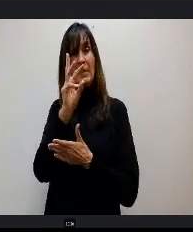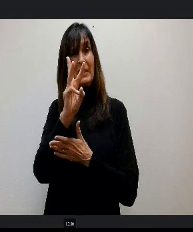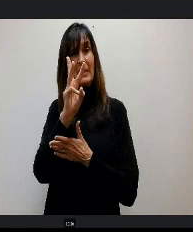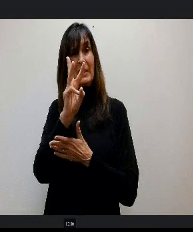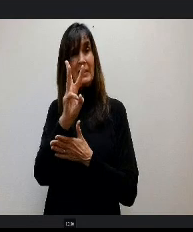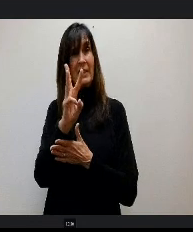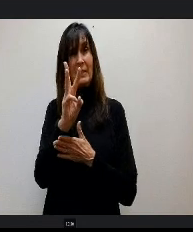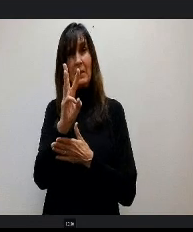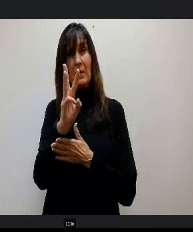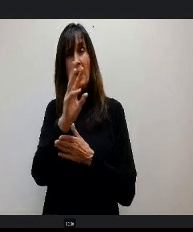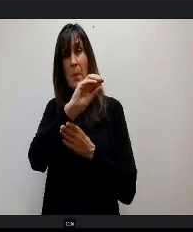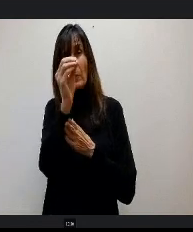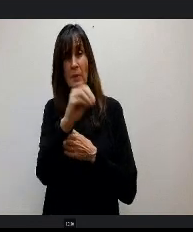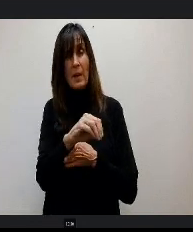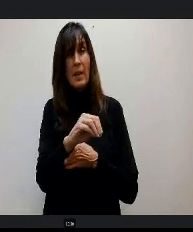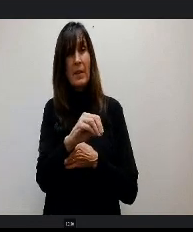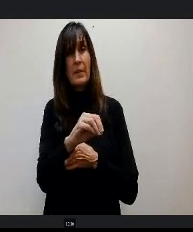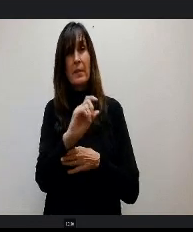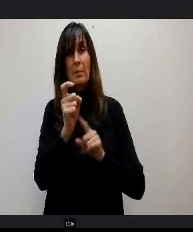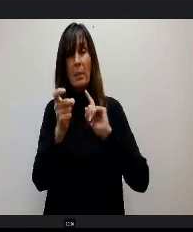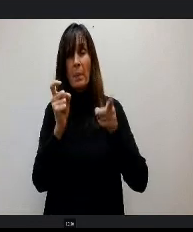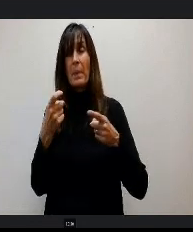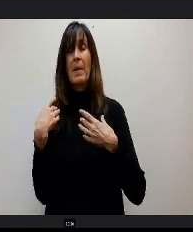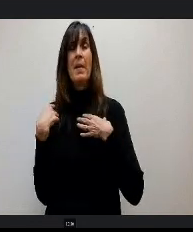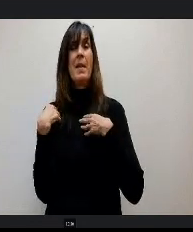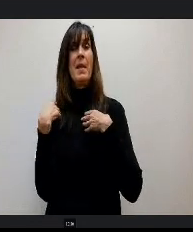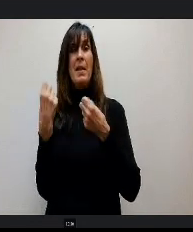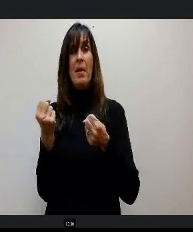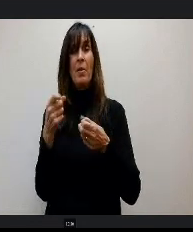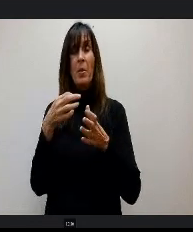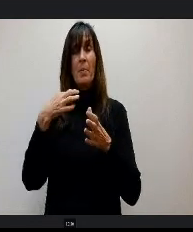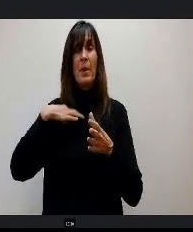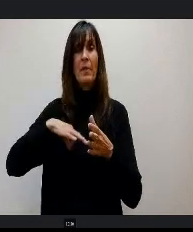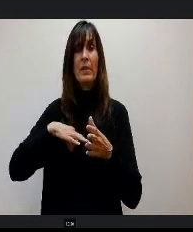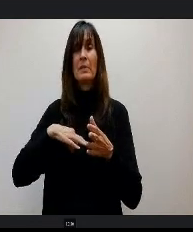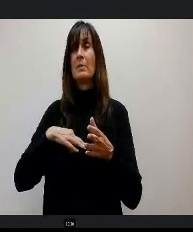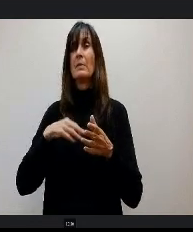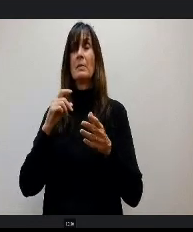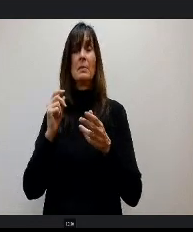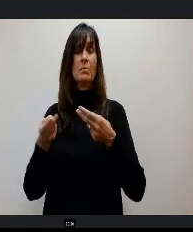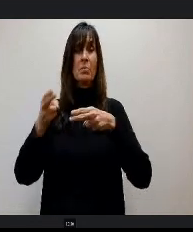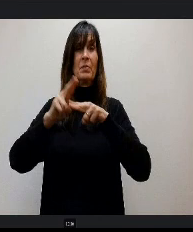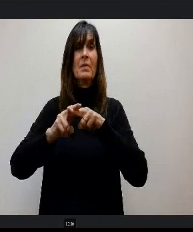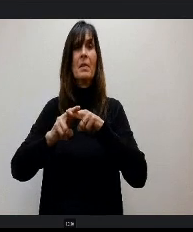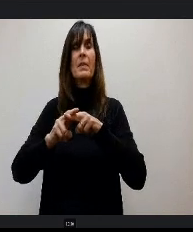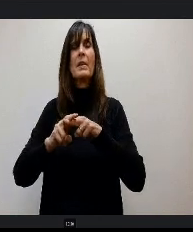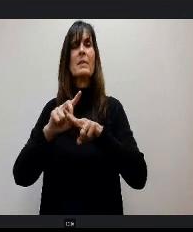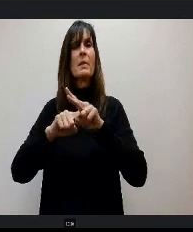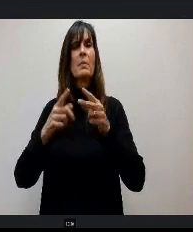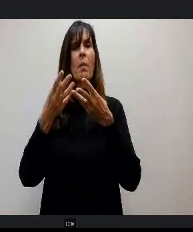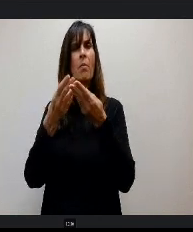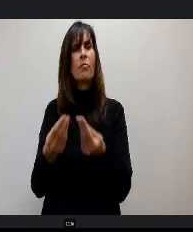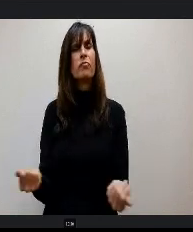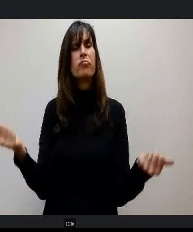then the health benefits went way up, it dilutes what we're trying to accomplish for our staff. So we said we're going to